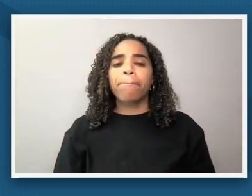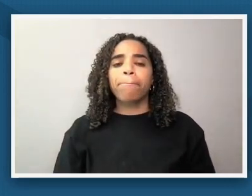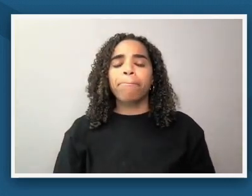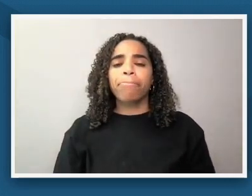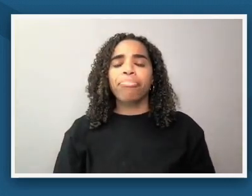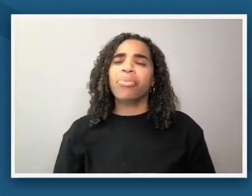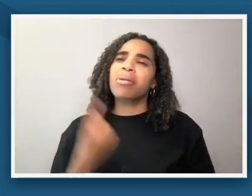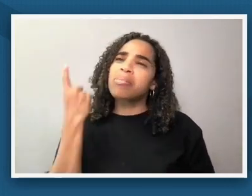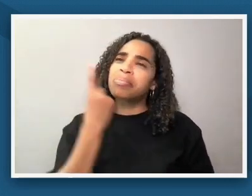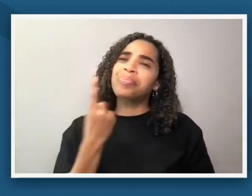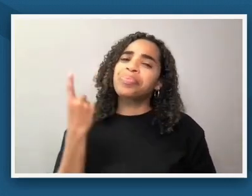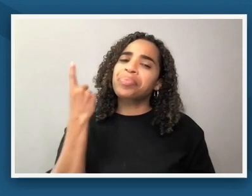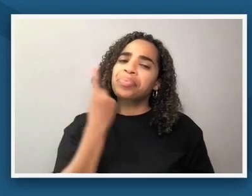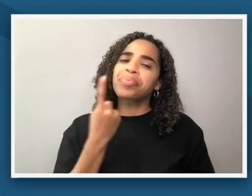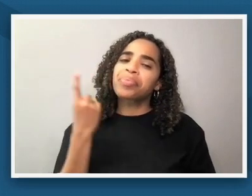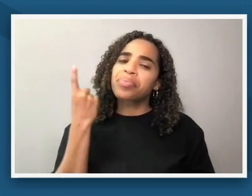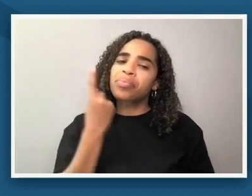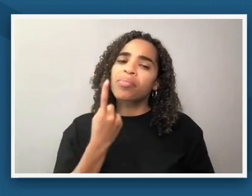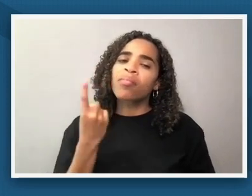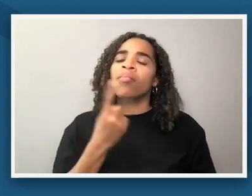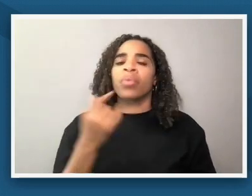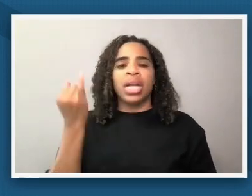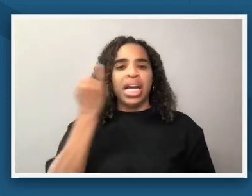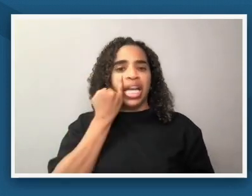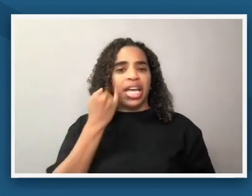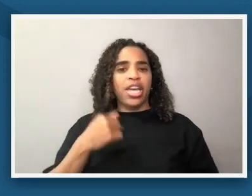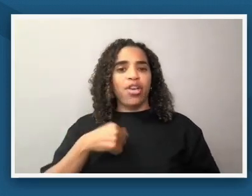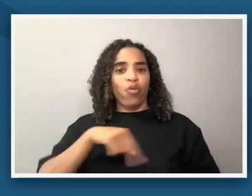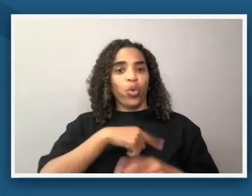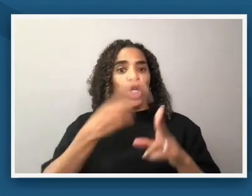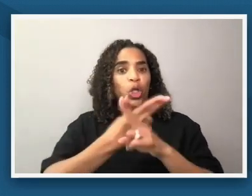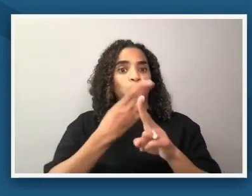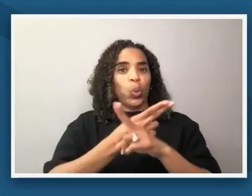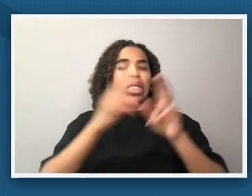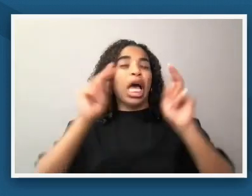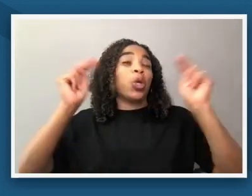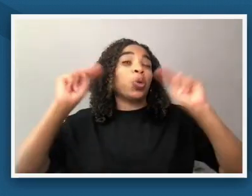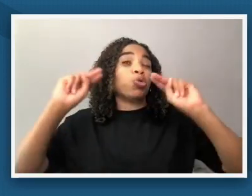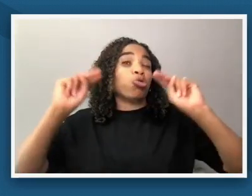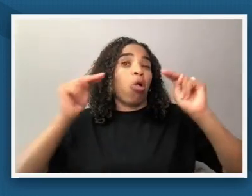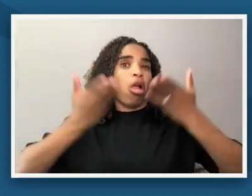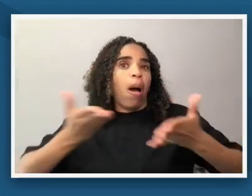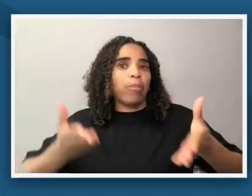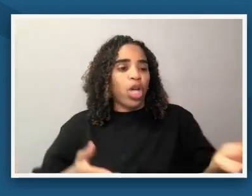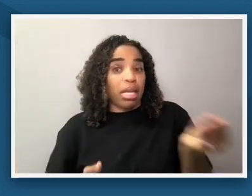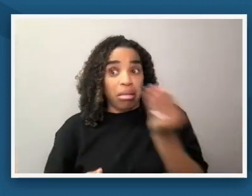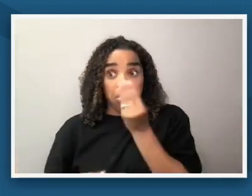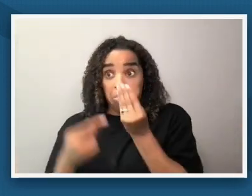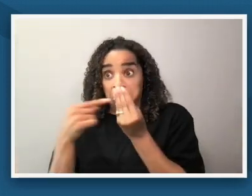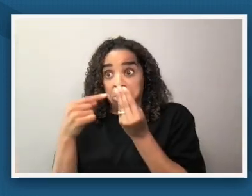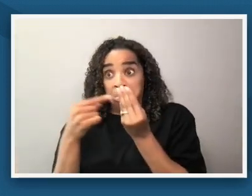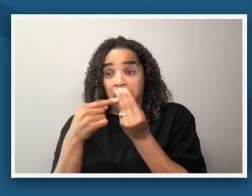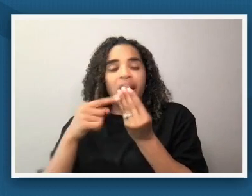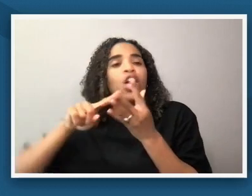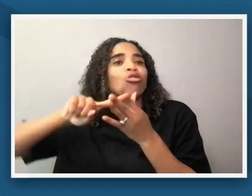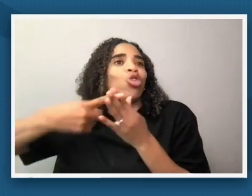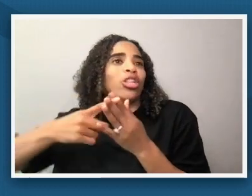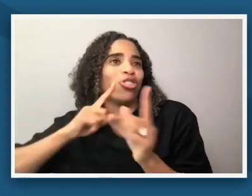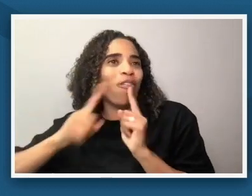neutral type of object to enter in a story it can allow us to open the